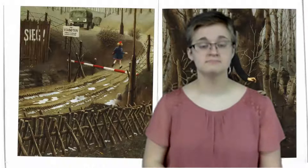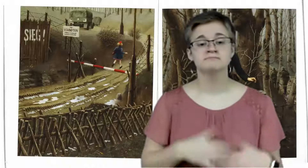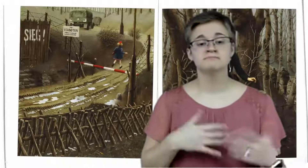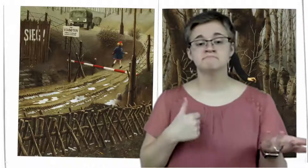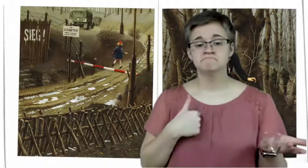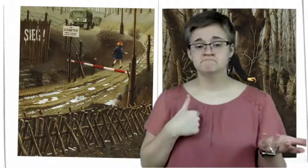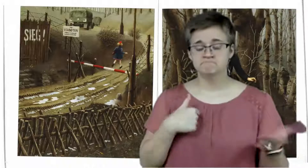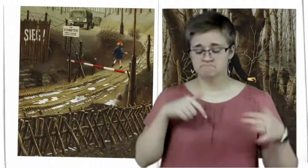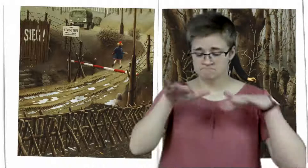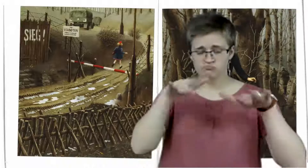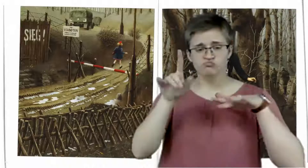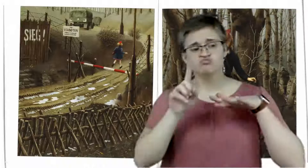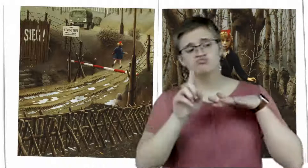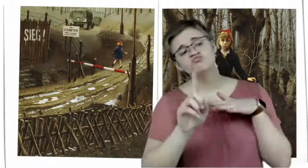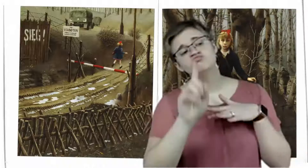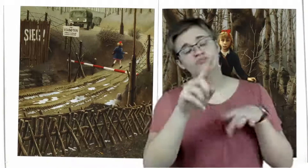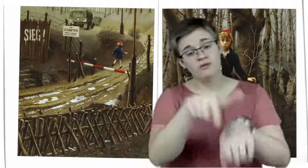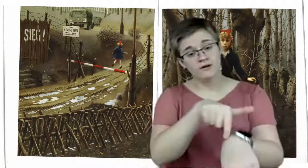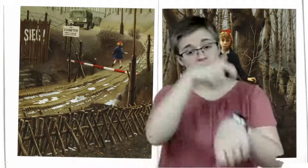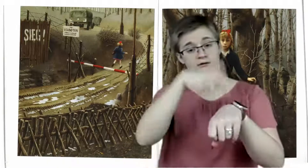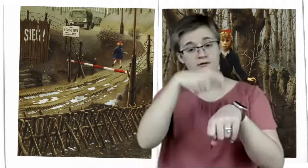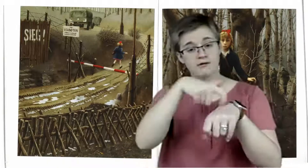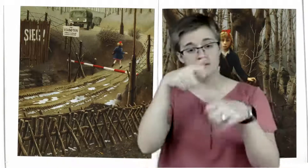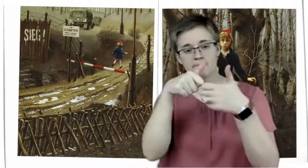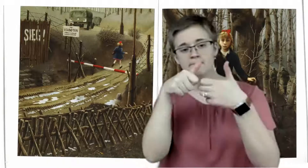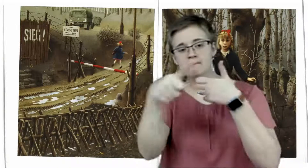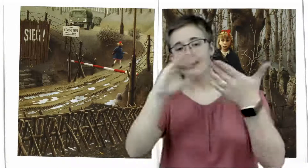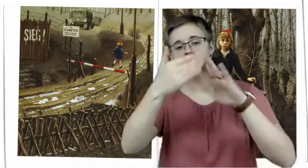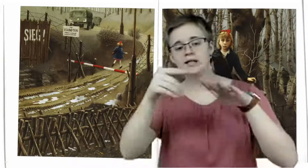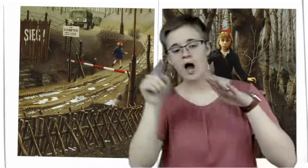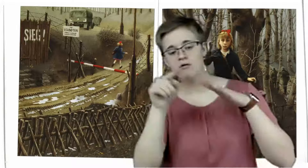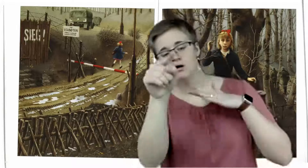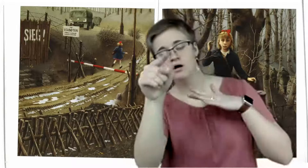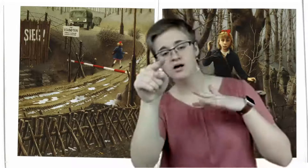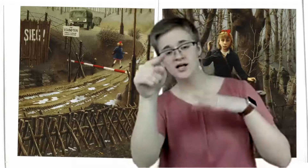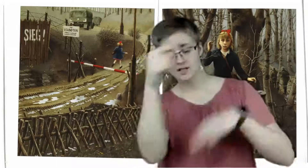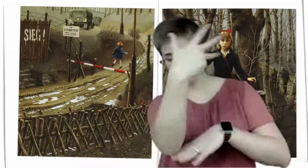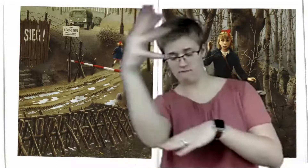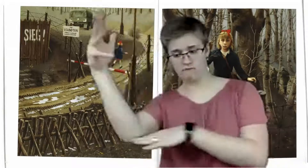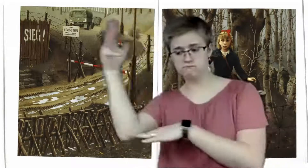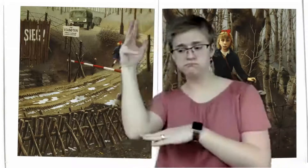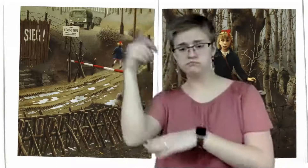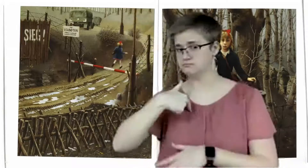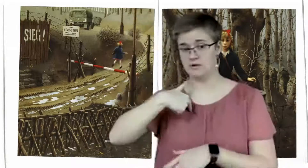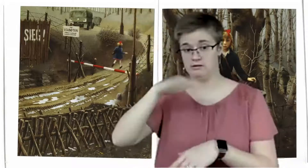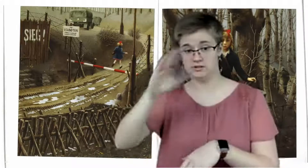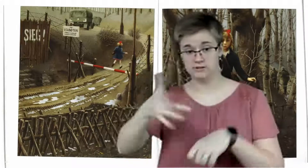I walked for a long time, past the edge of town into the open fields, where I had never been.